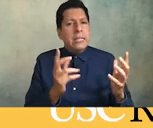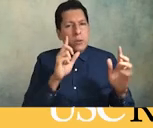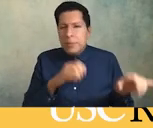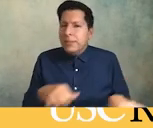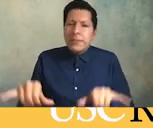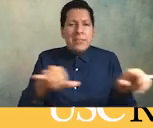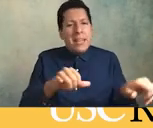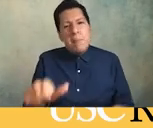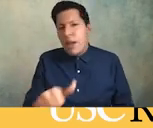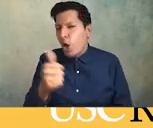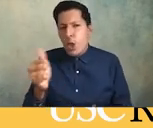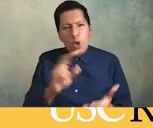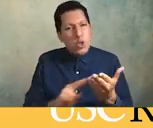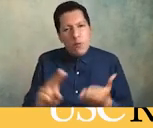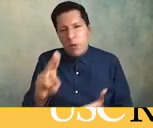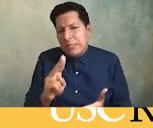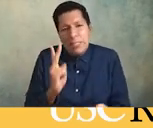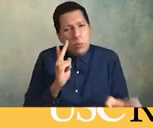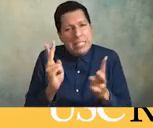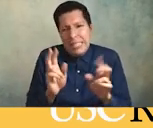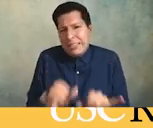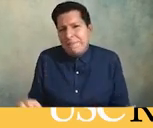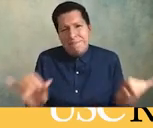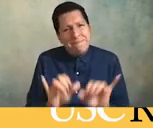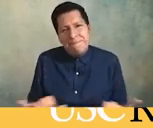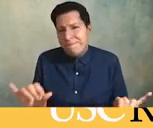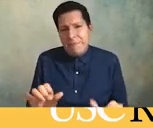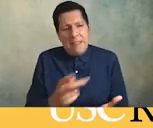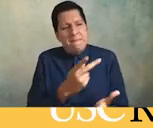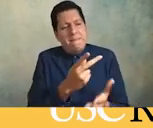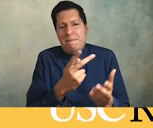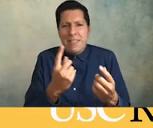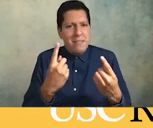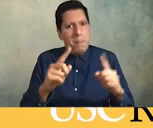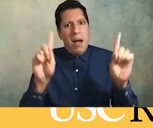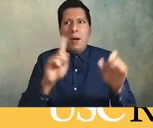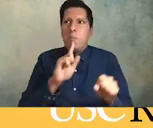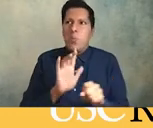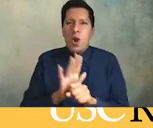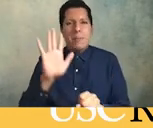universities that we've seen over the years that have failed to deliver on the promise of inclusion